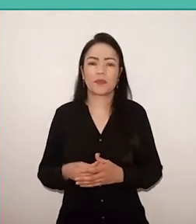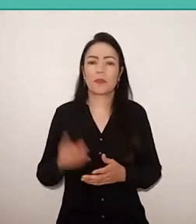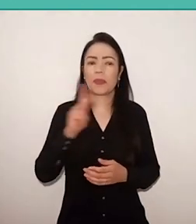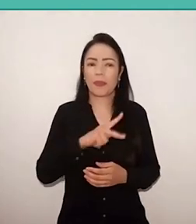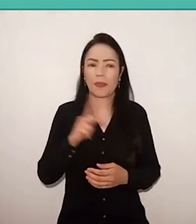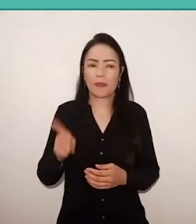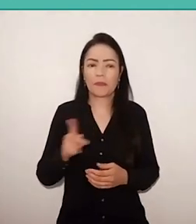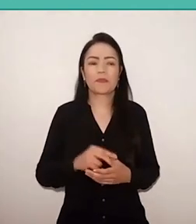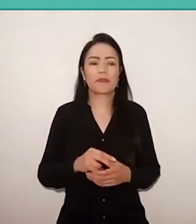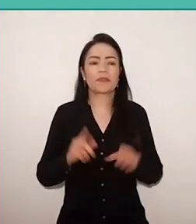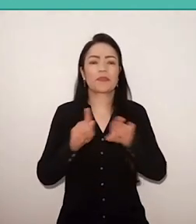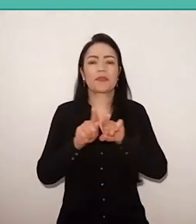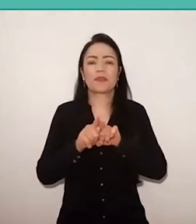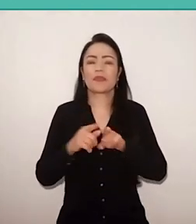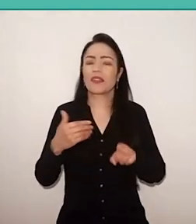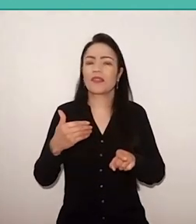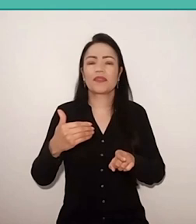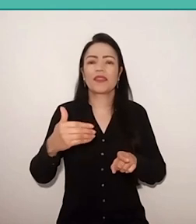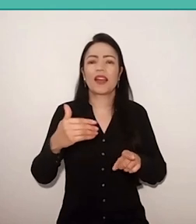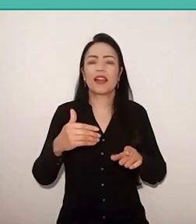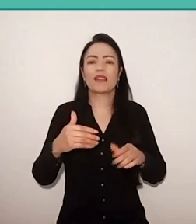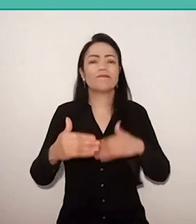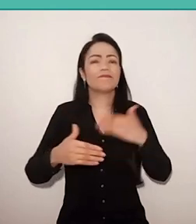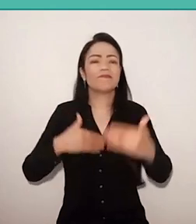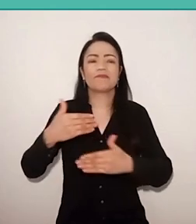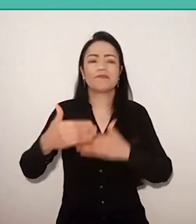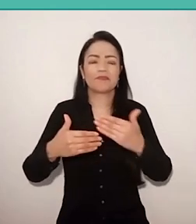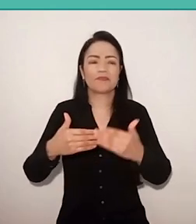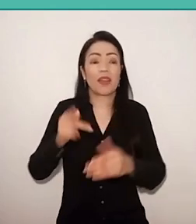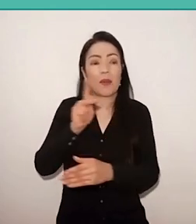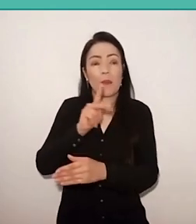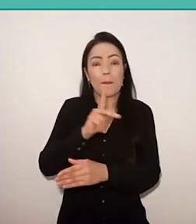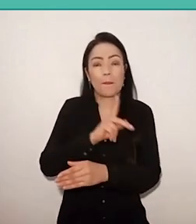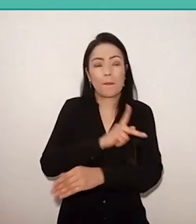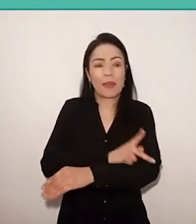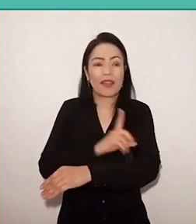and he builds a whole pedagogy, which, later, he will apply